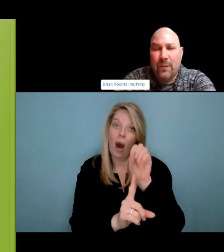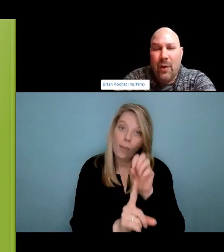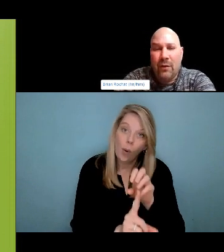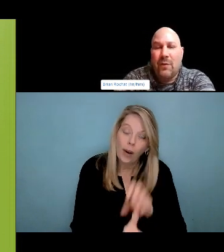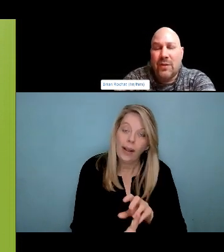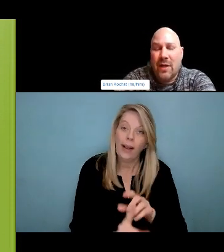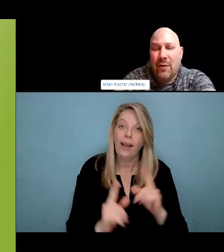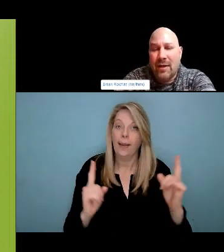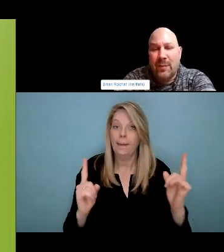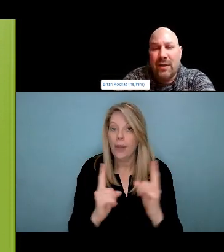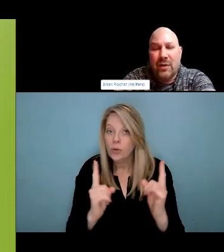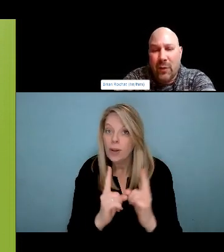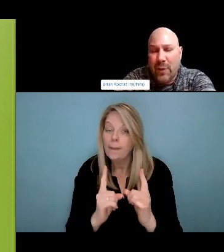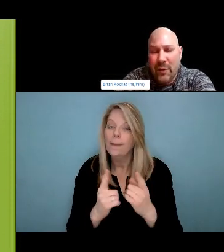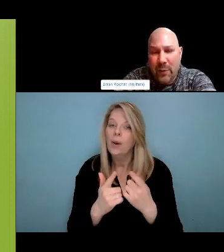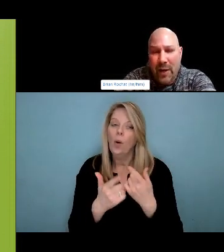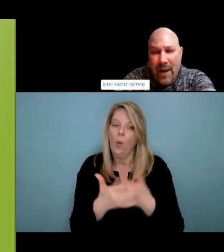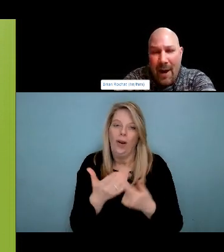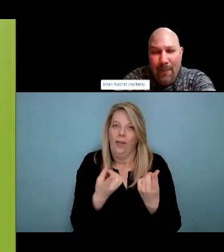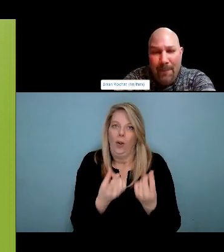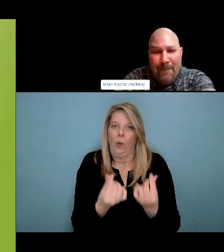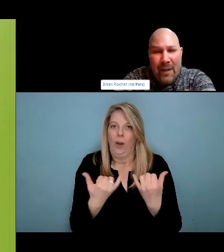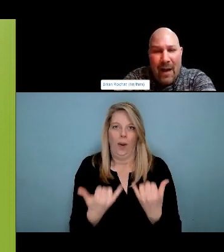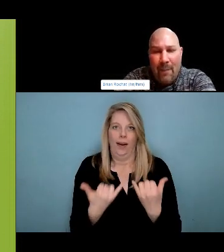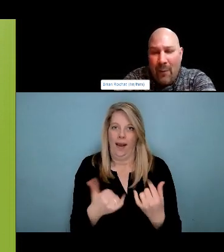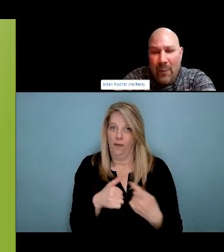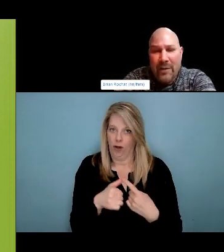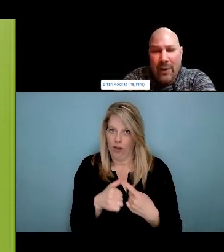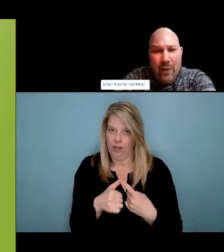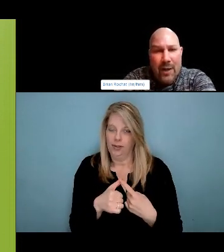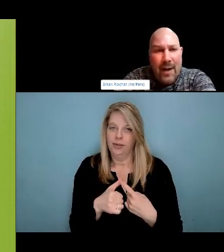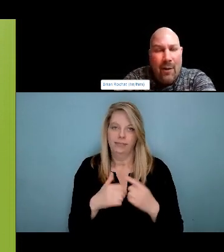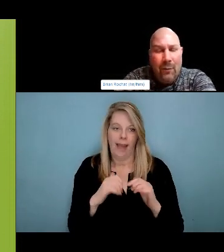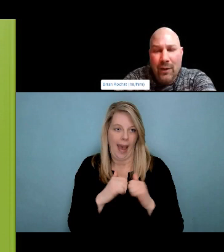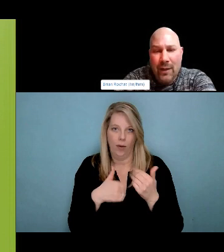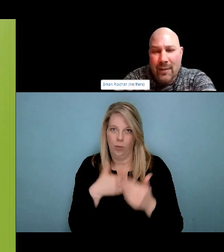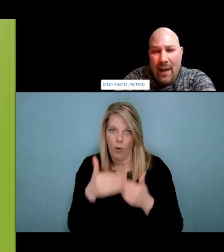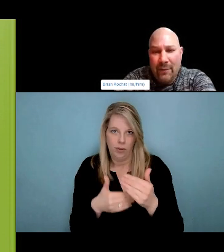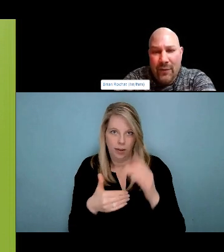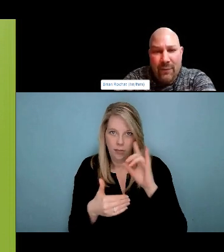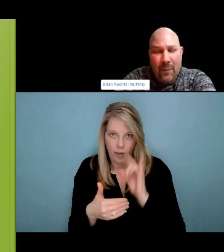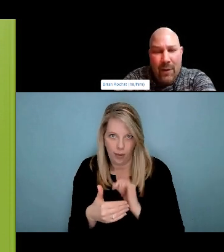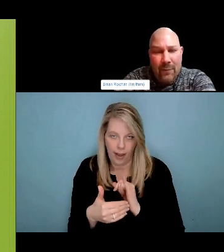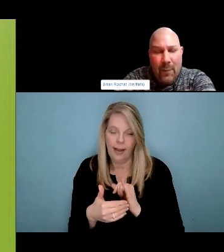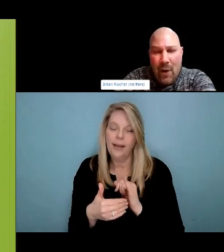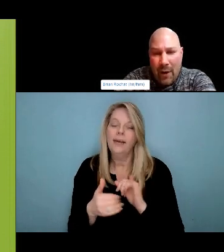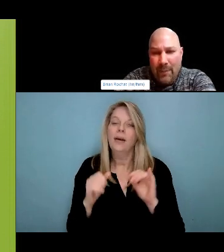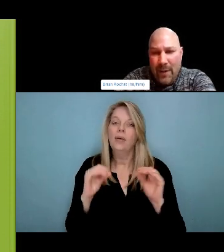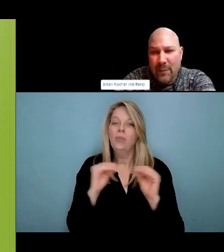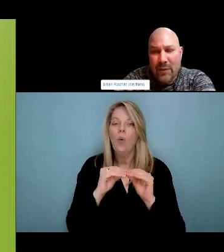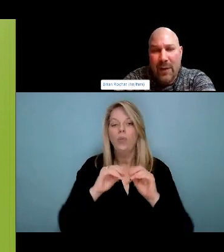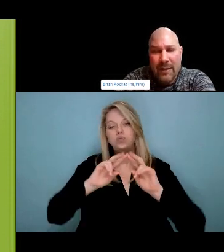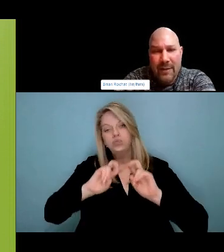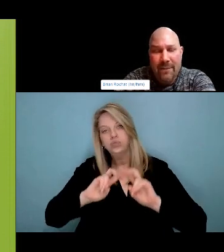So it's a really good. Indicator that there is a demand in the city. So. I think that was my best. Politically correct answer.